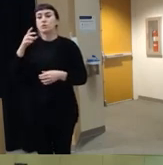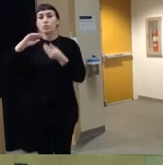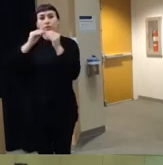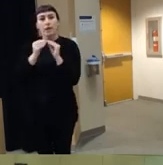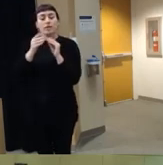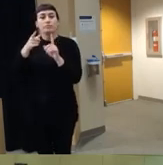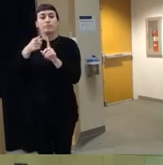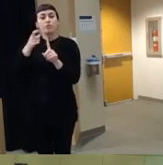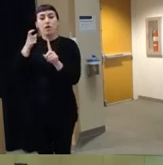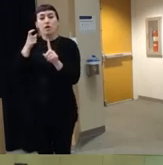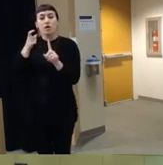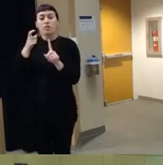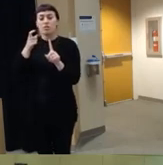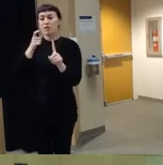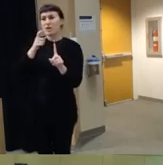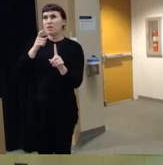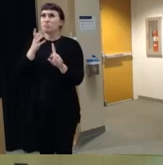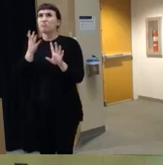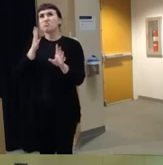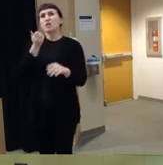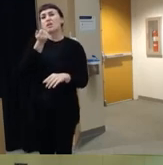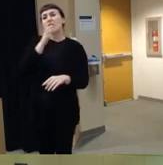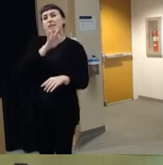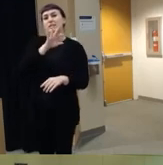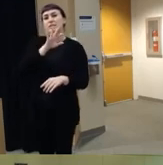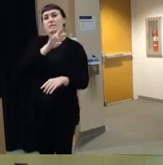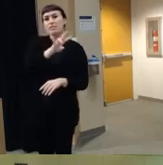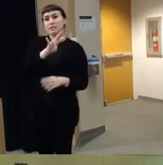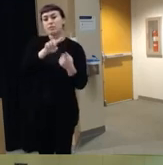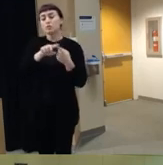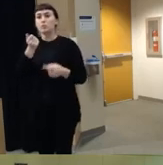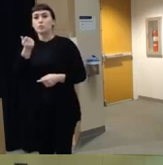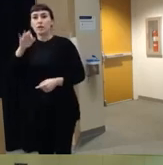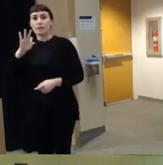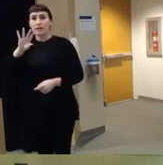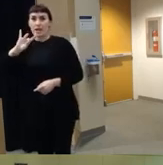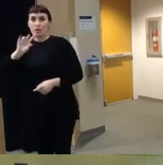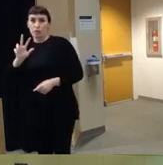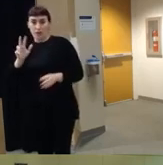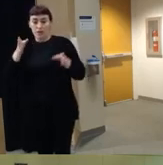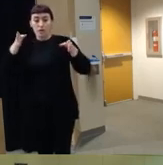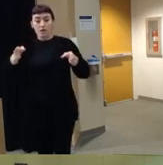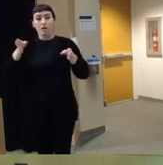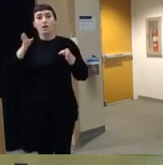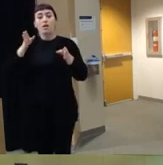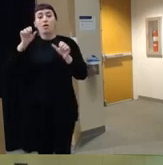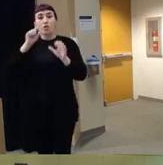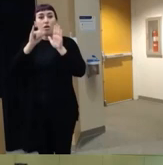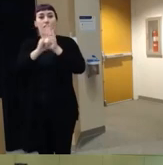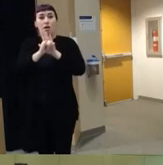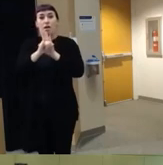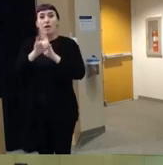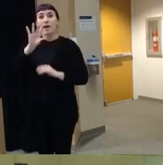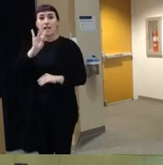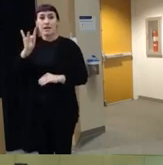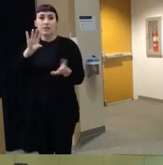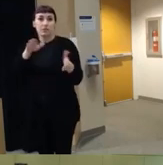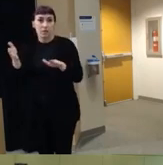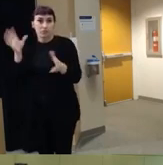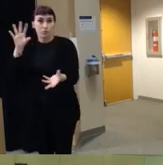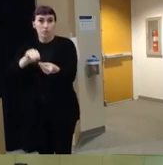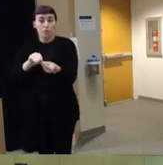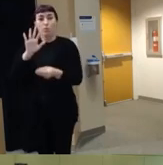um 90 let's say 1977 to 1983 um they were able to identify these 88 deaths uh roughly 40% were